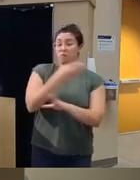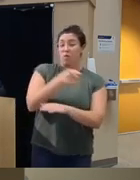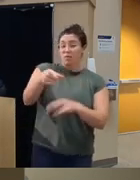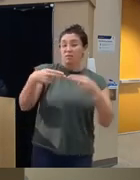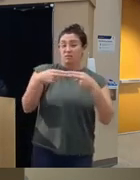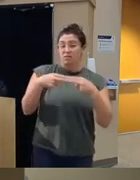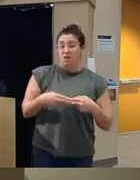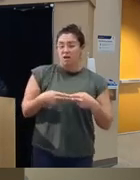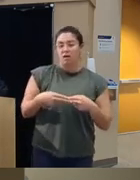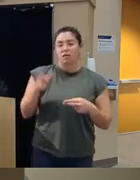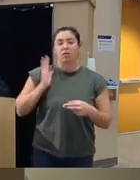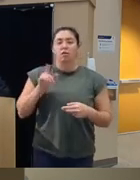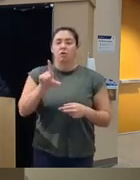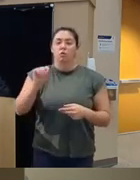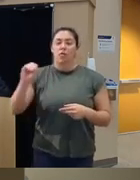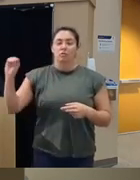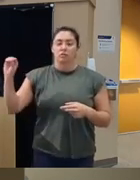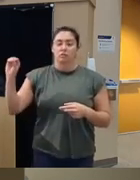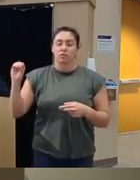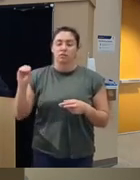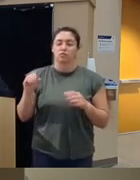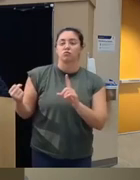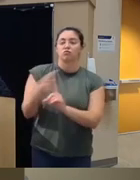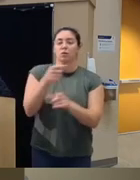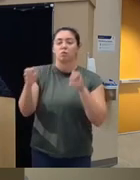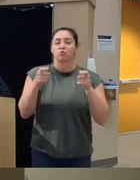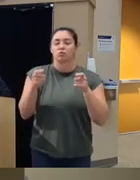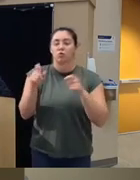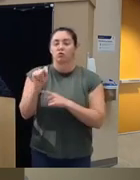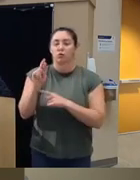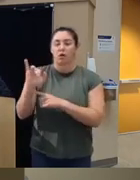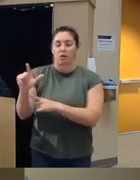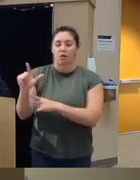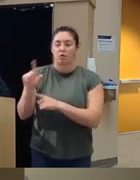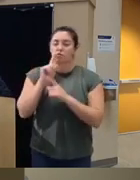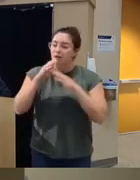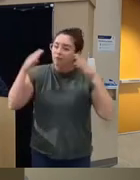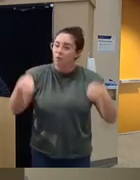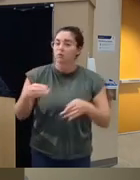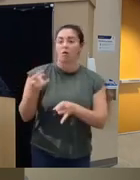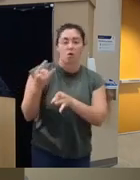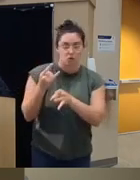occurred in 2000 it was randomized control trial and it was focusing on alcohol dependent clients